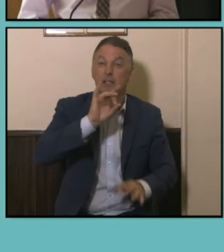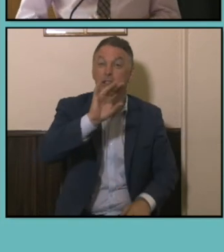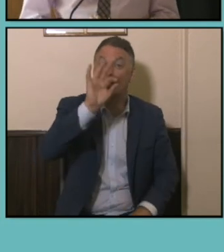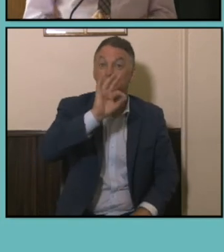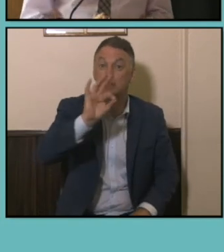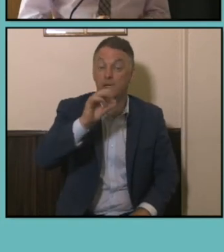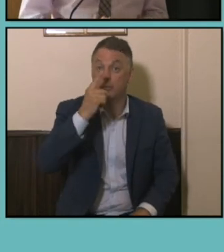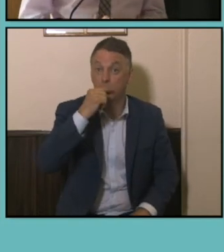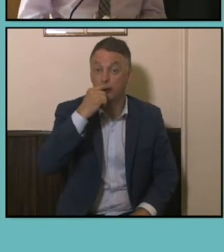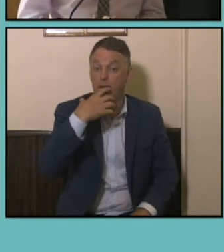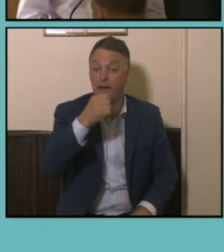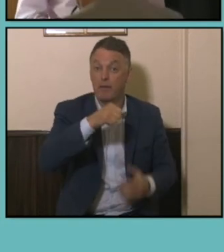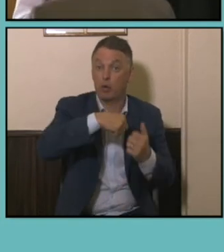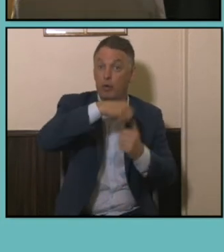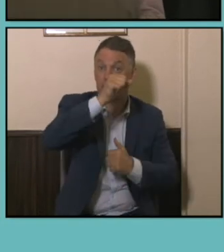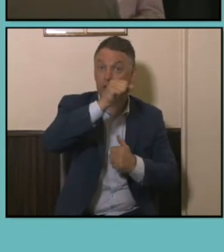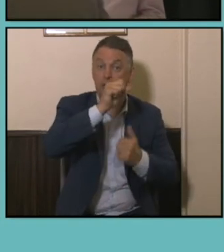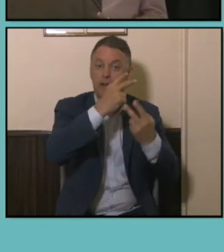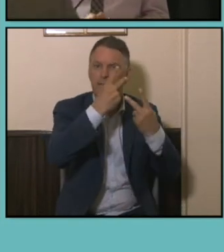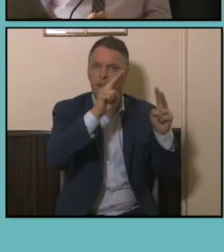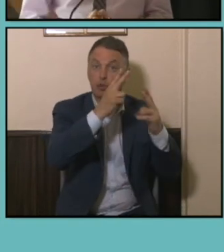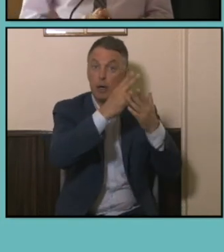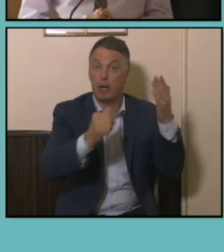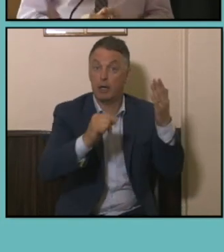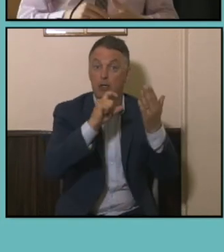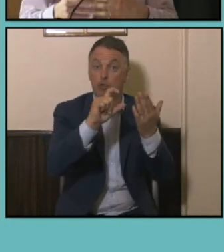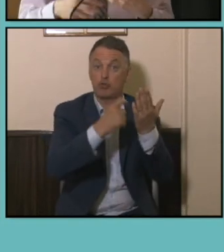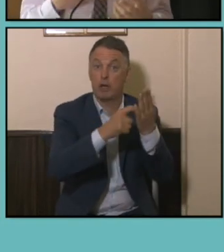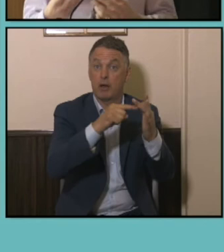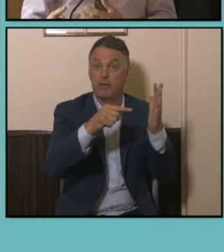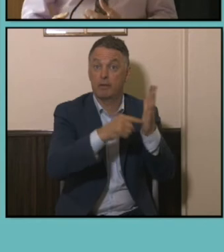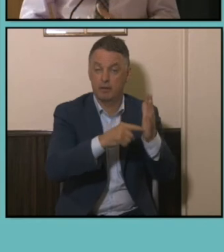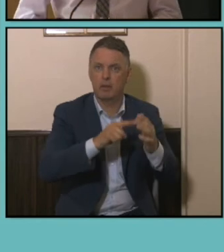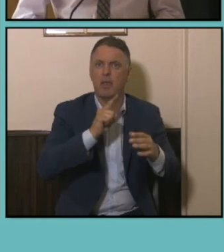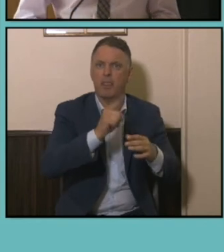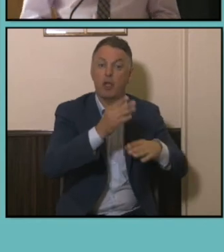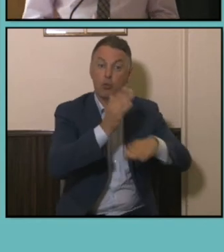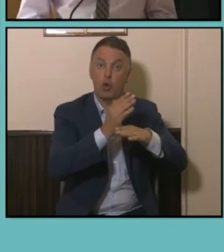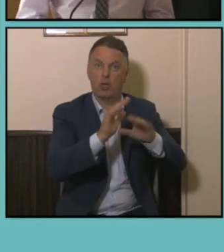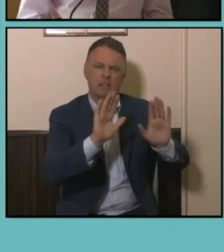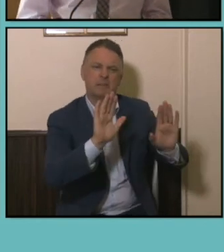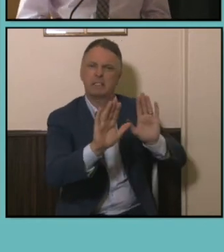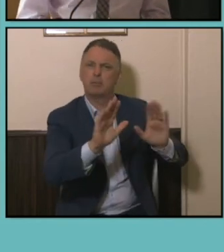qualification in visual arts and crafts are working in a related occupation so I